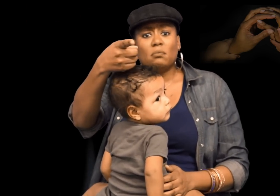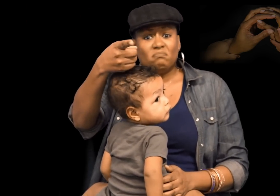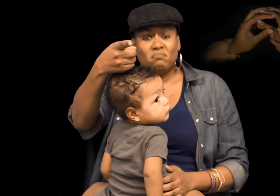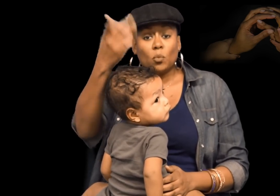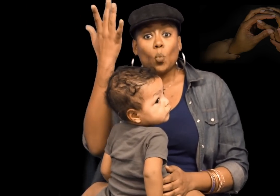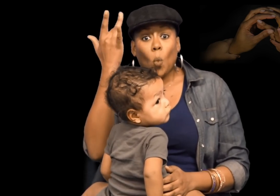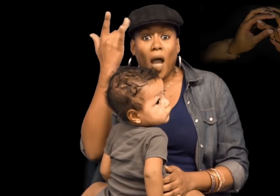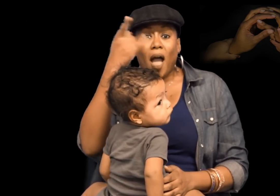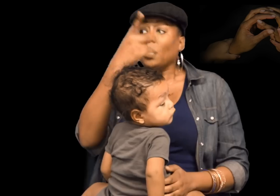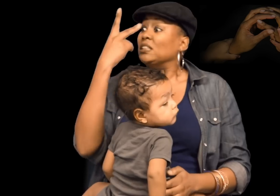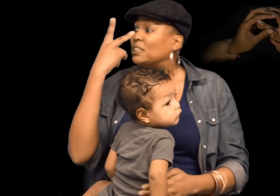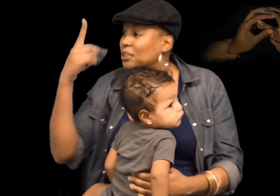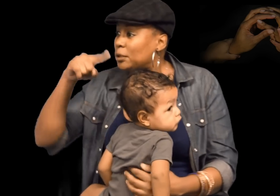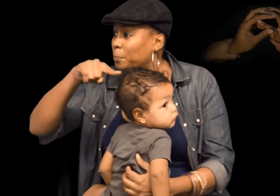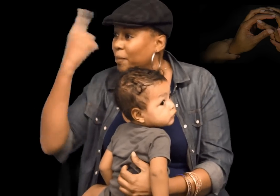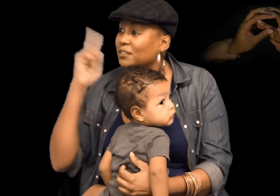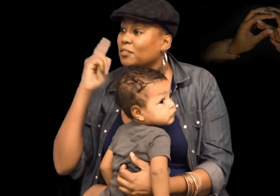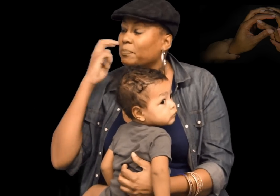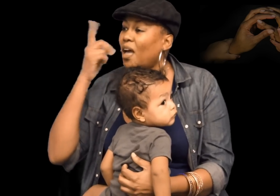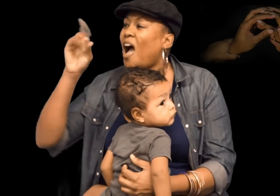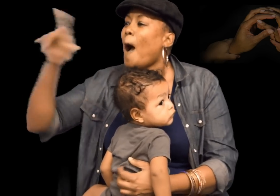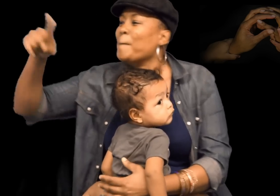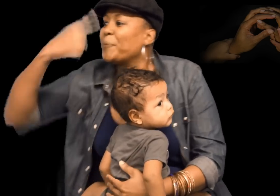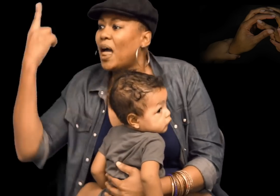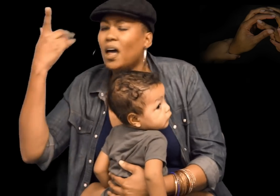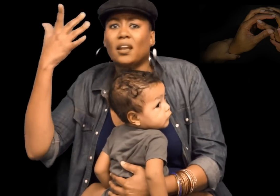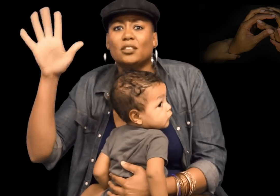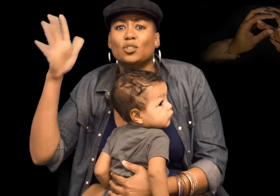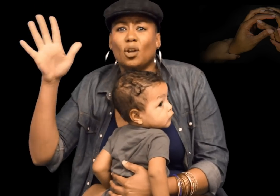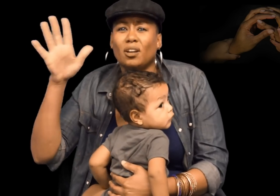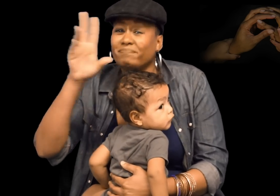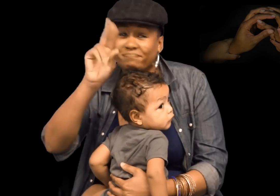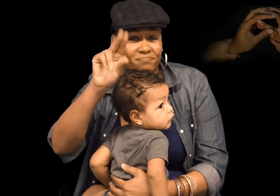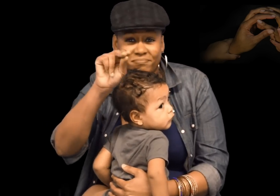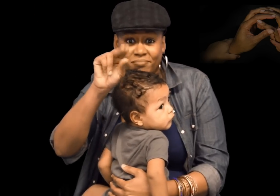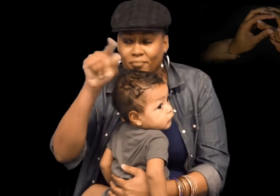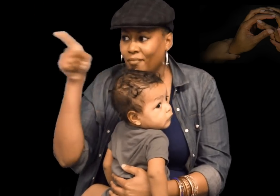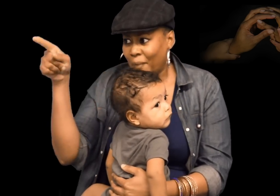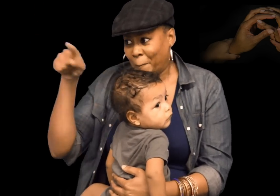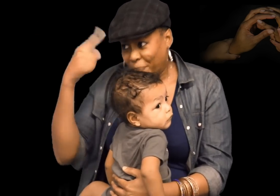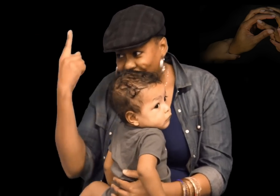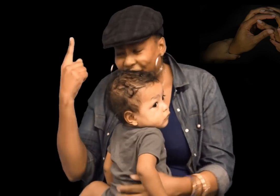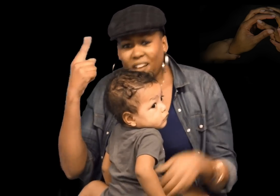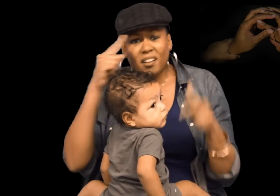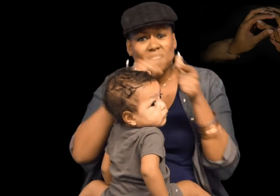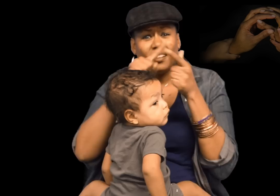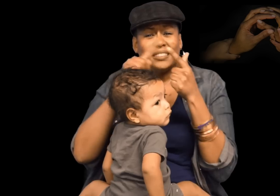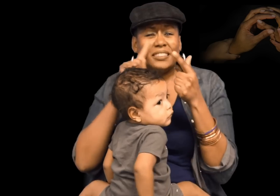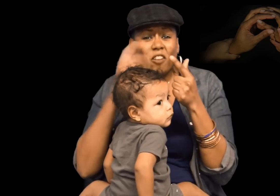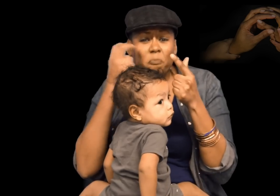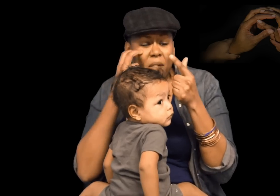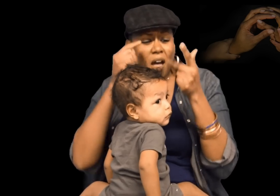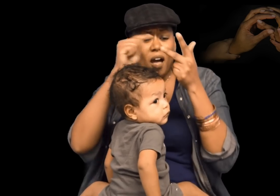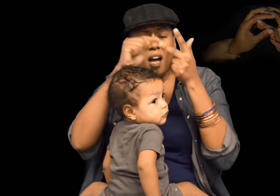How many? You tell me. No? You can’t think of any? You know why that is? Usually when people see a Black DeafBlind person, all they see is “Black.” But that’s not right. The person is Black,